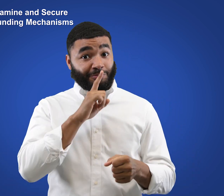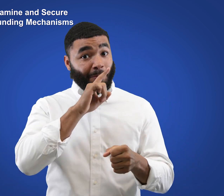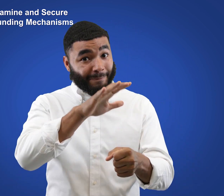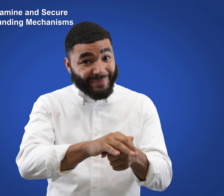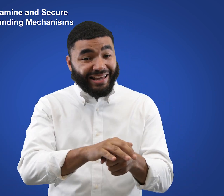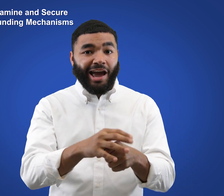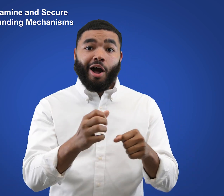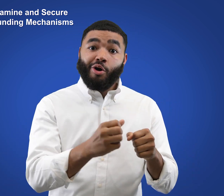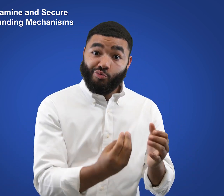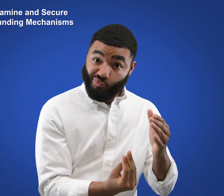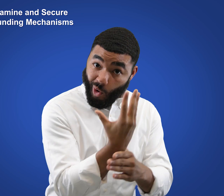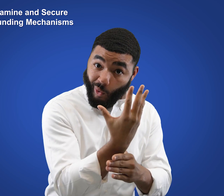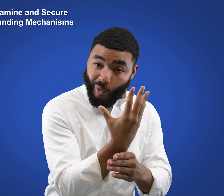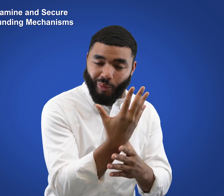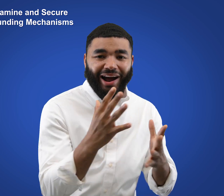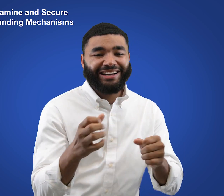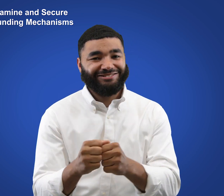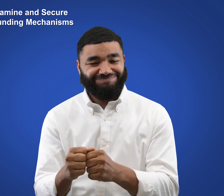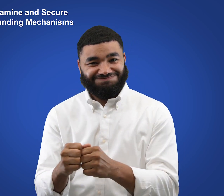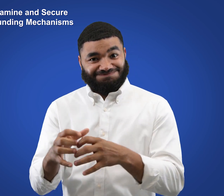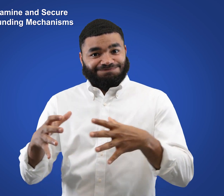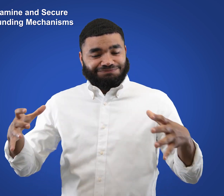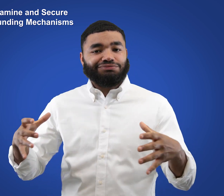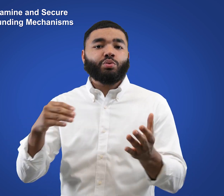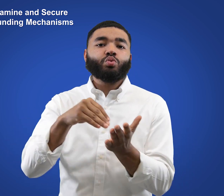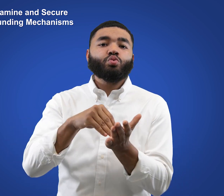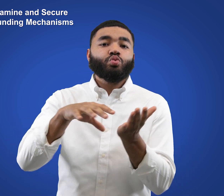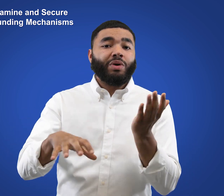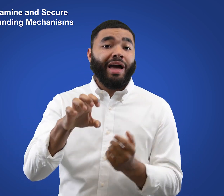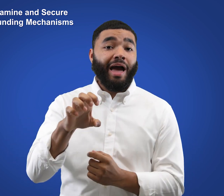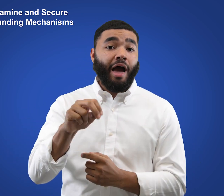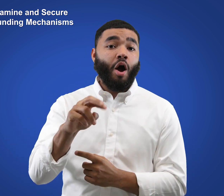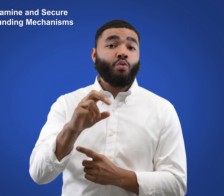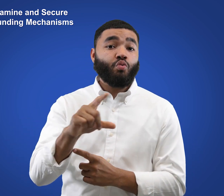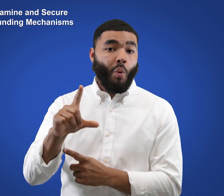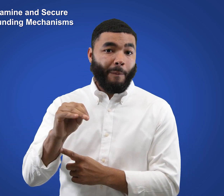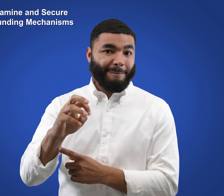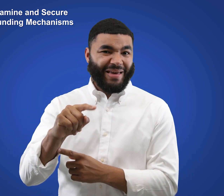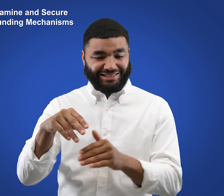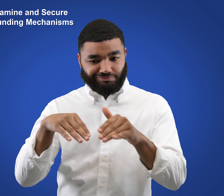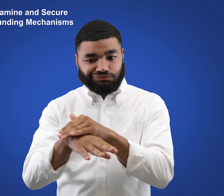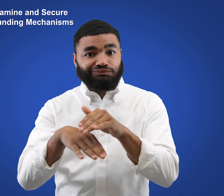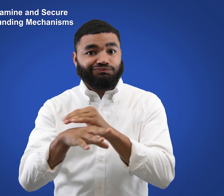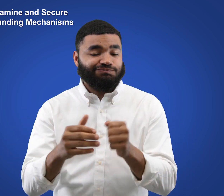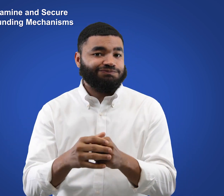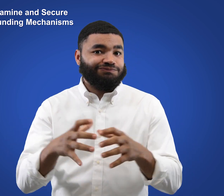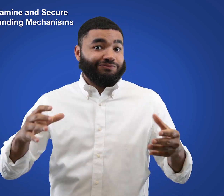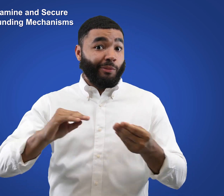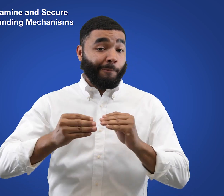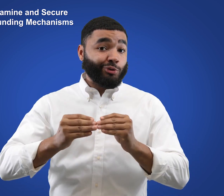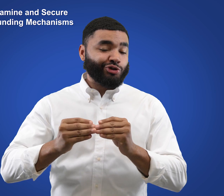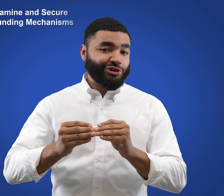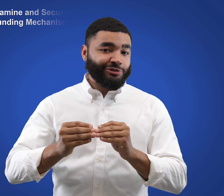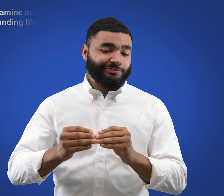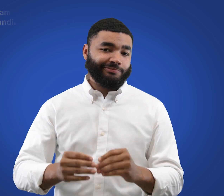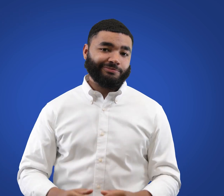Have a commitment to growing student enrollment.